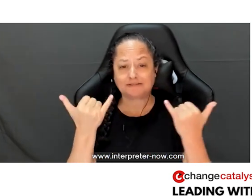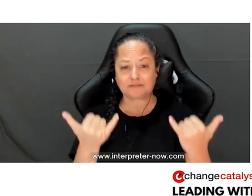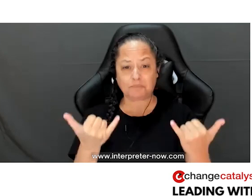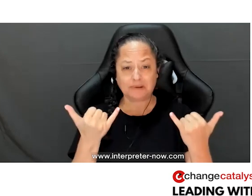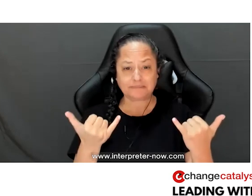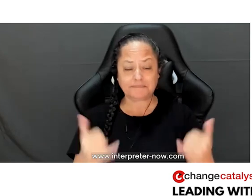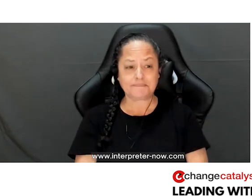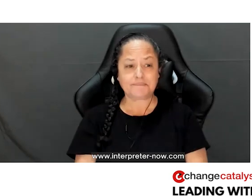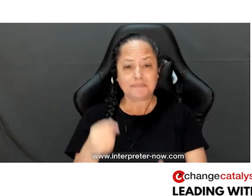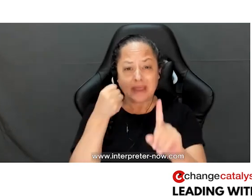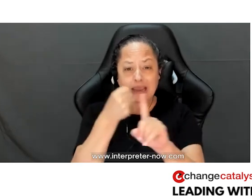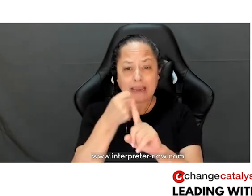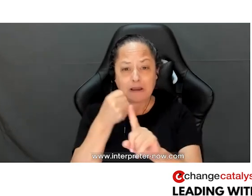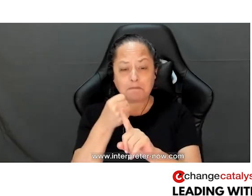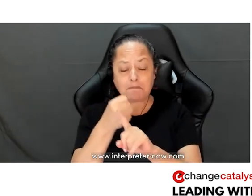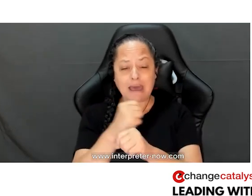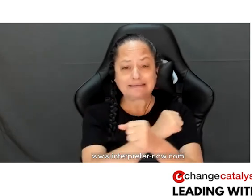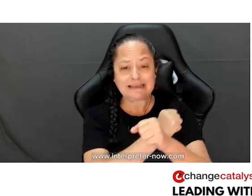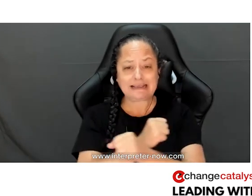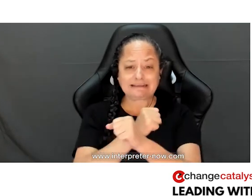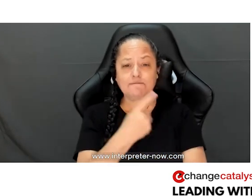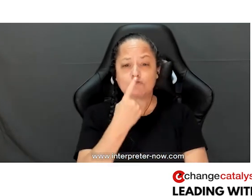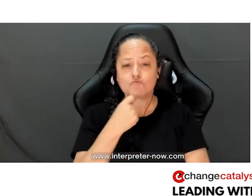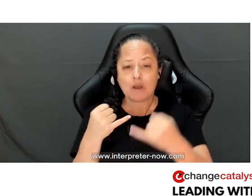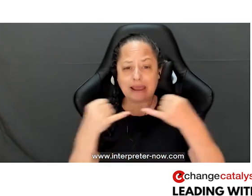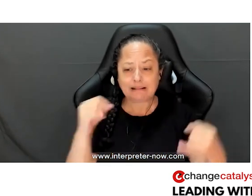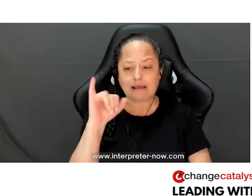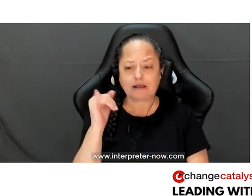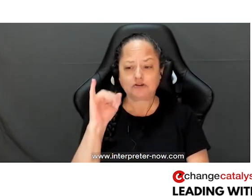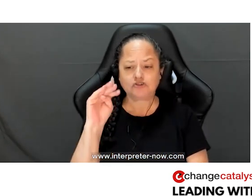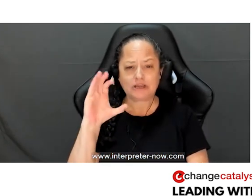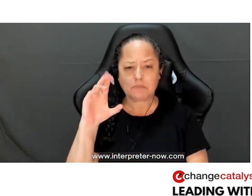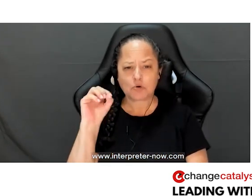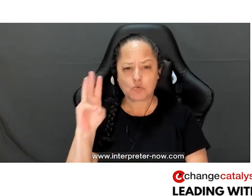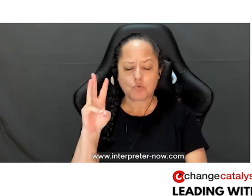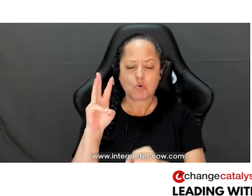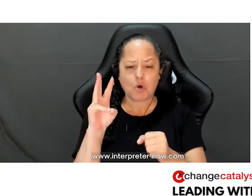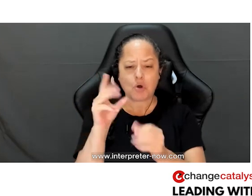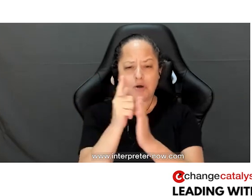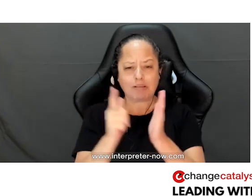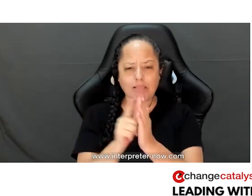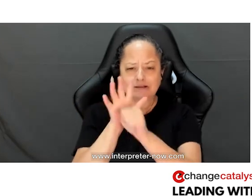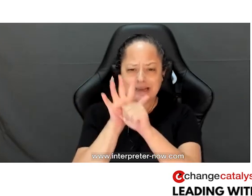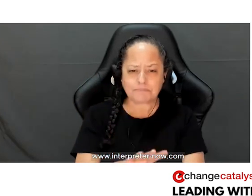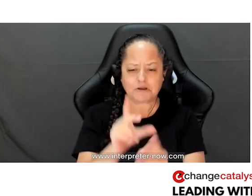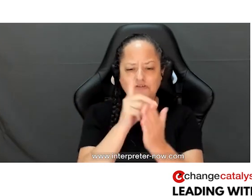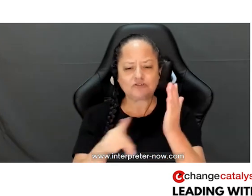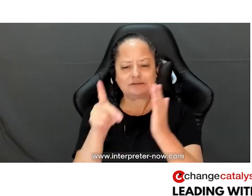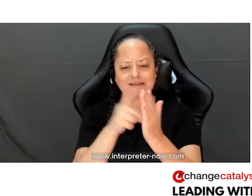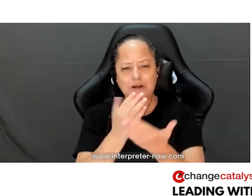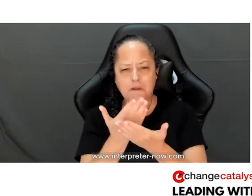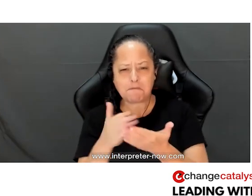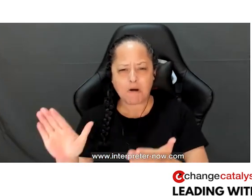the present. The impacts of enslavement, of redlining and Jim Crow Laws, of oppression,